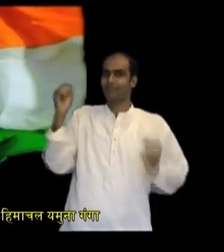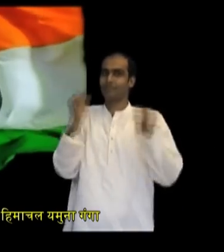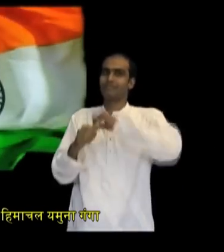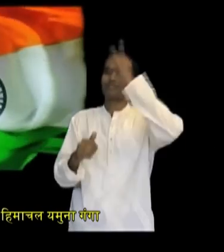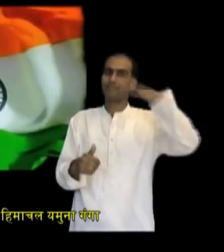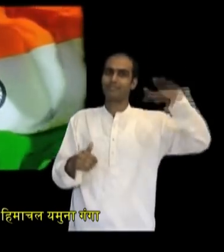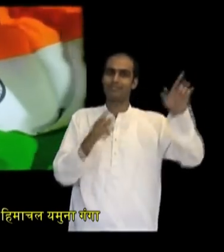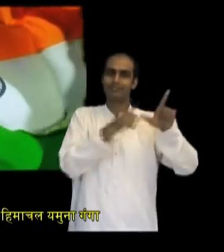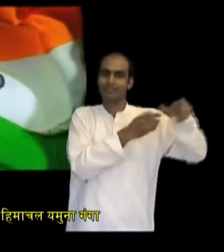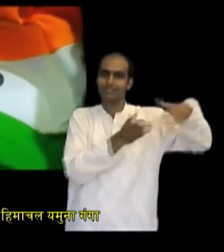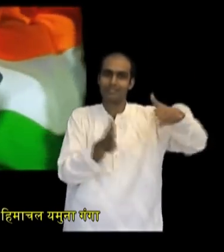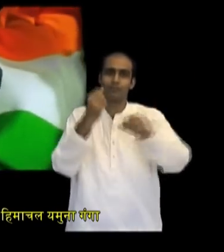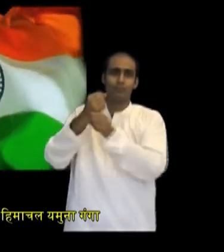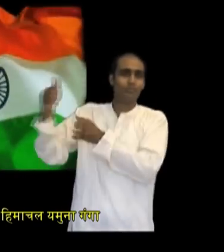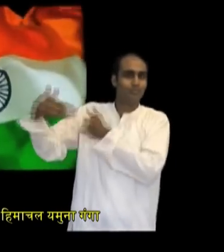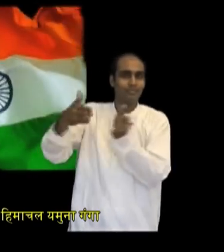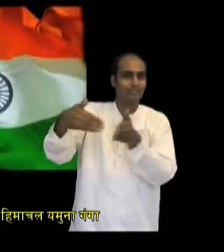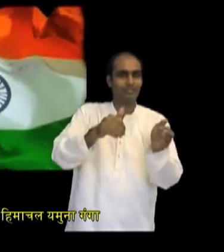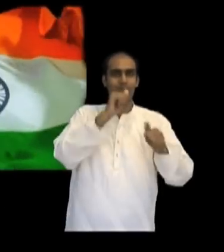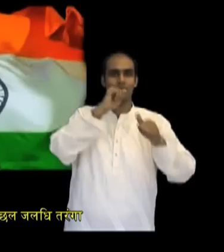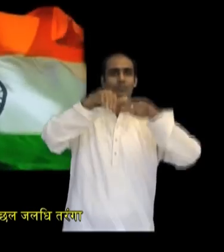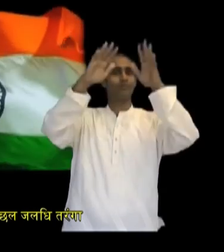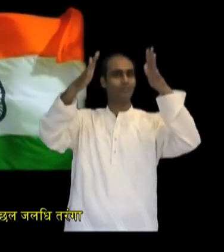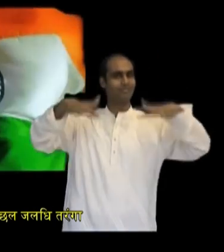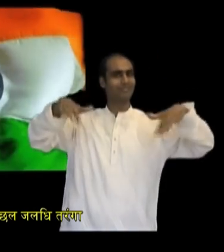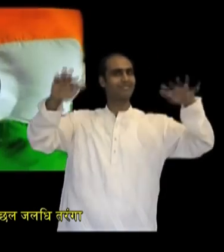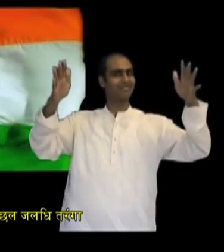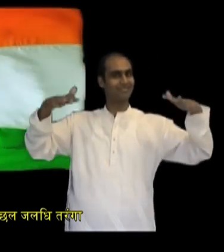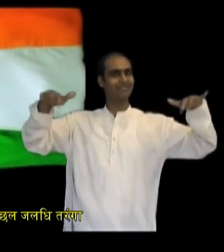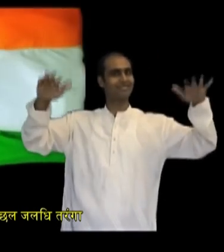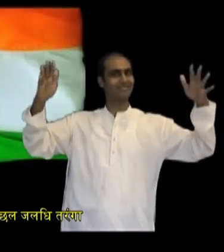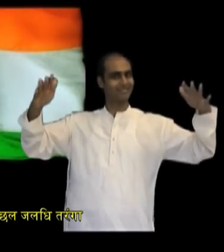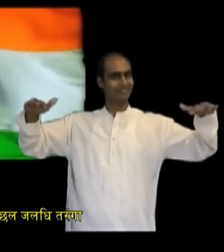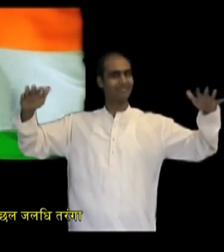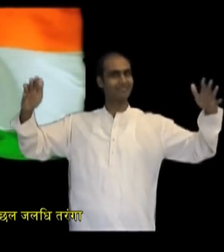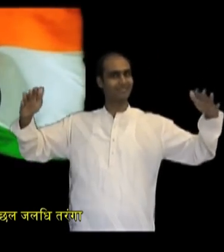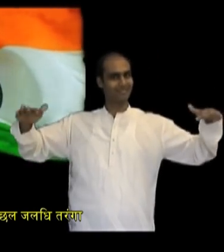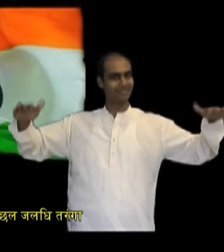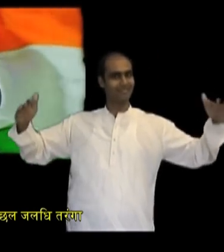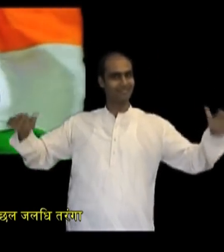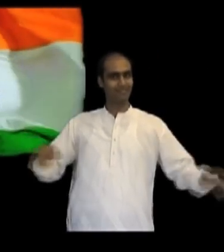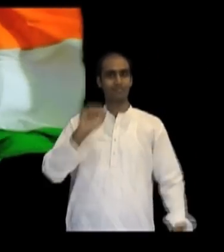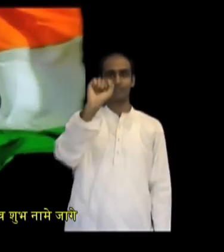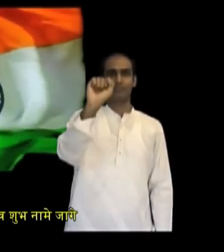It echoes in the hills of the Vindhyas and Himalayas, mingles in the music of Jamuna and Ganges chanted by the waves of the Indian Ocean.